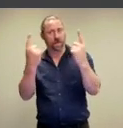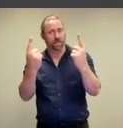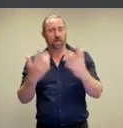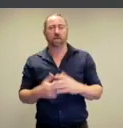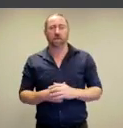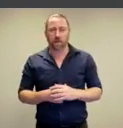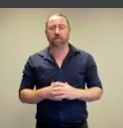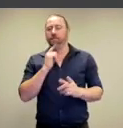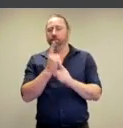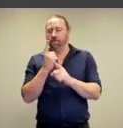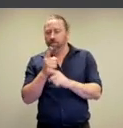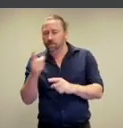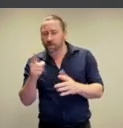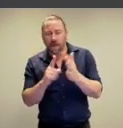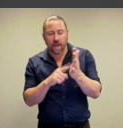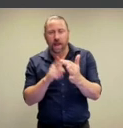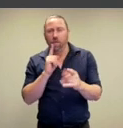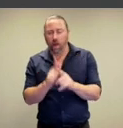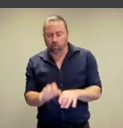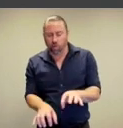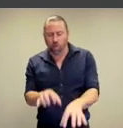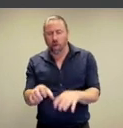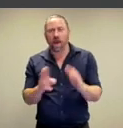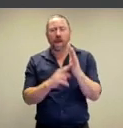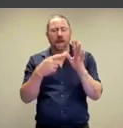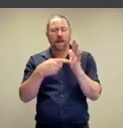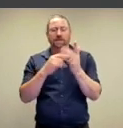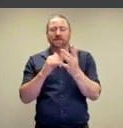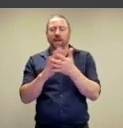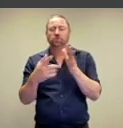performers?